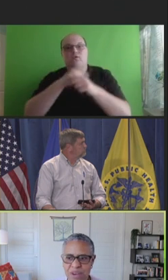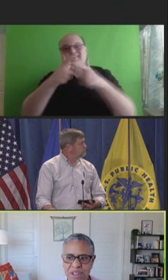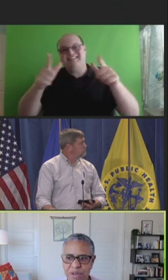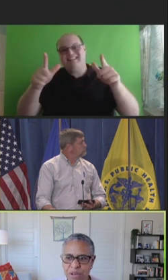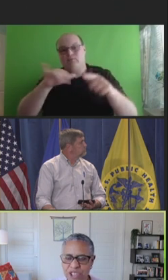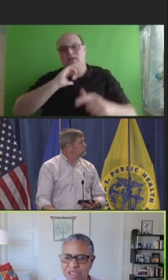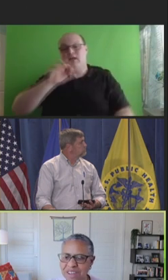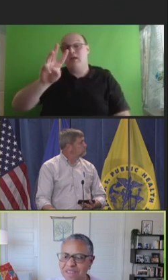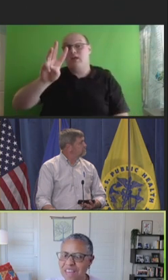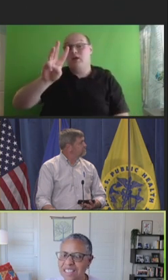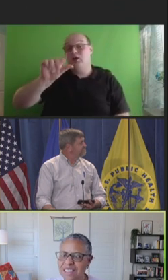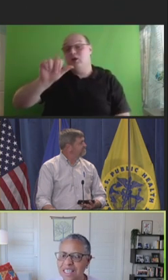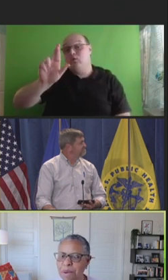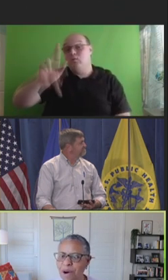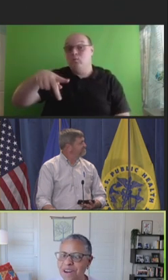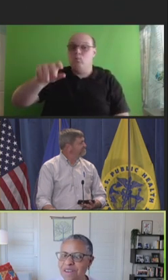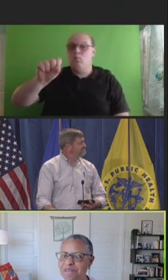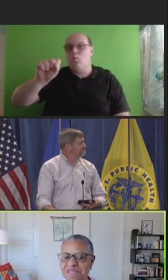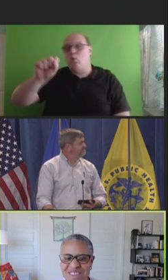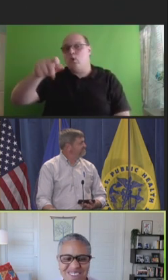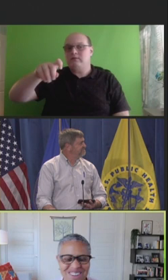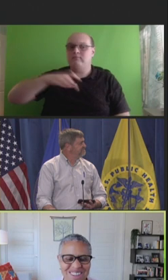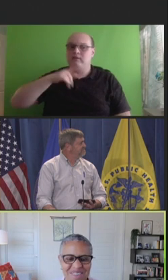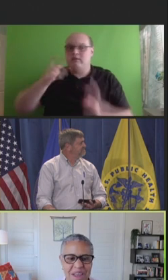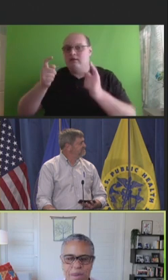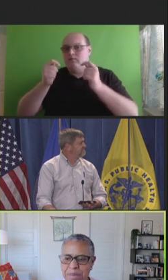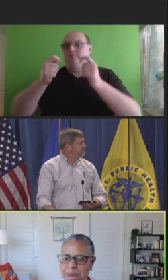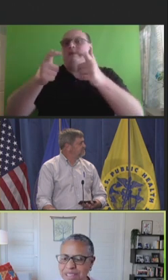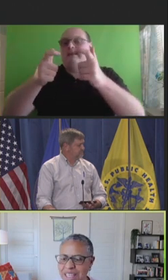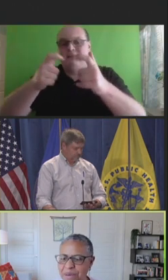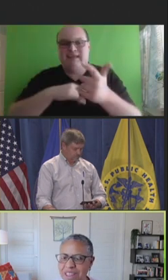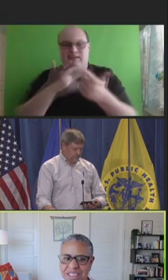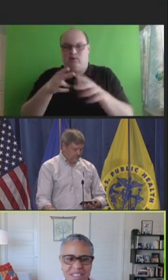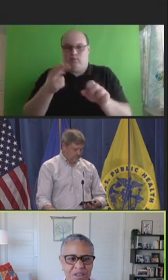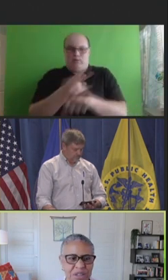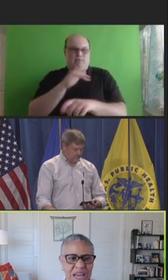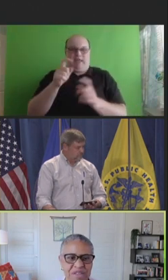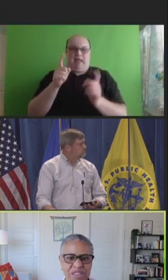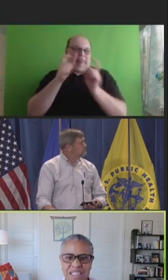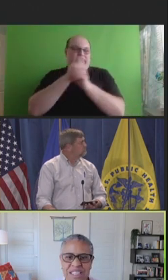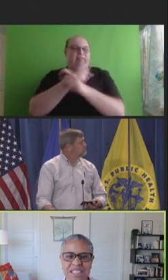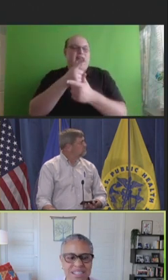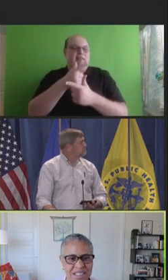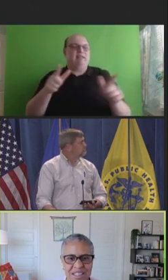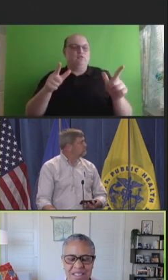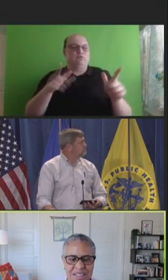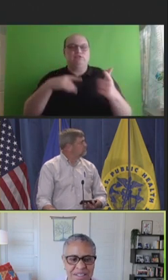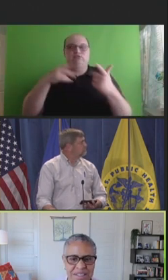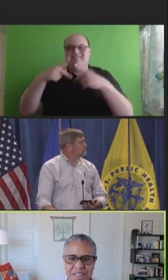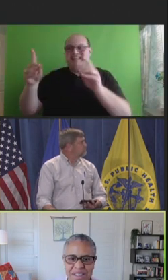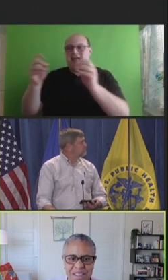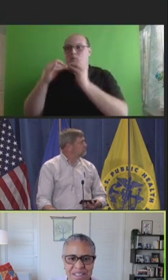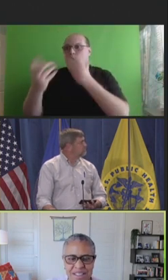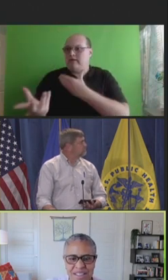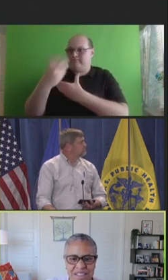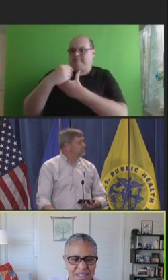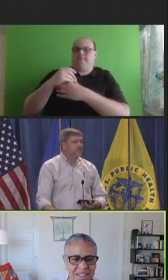in the future as part of helping people stay with us in those conversations.